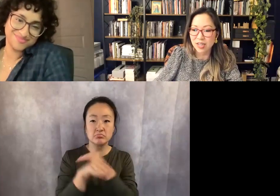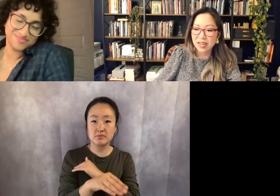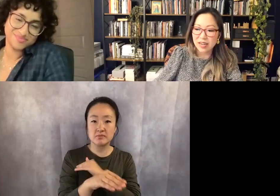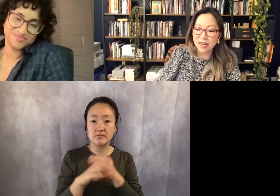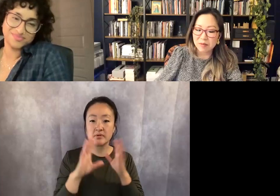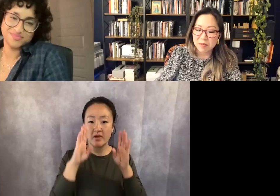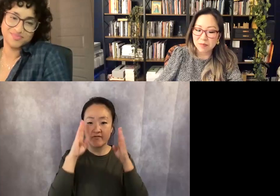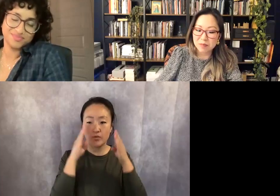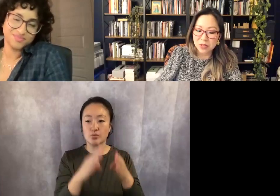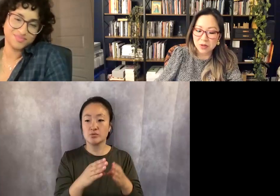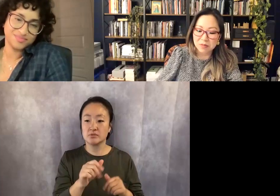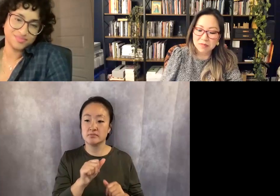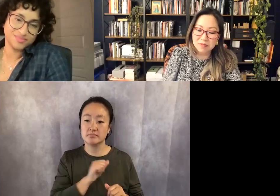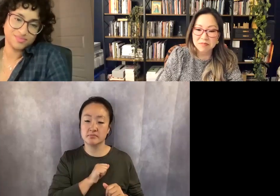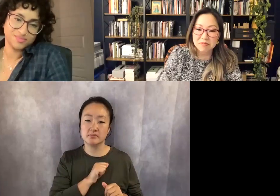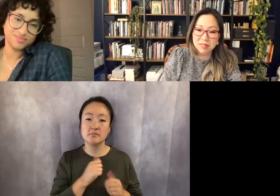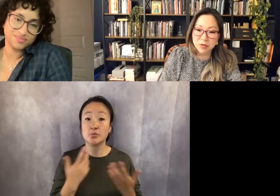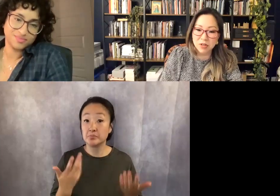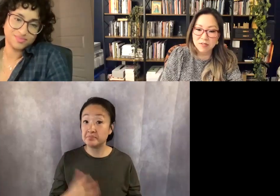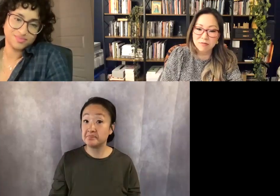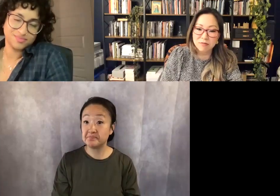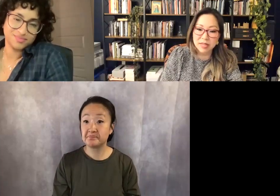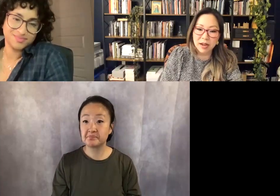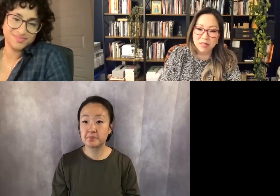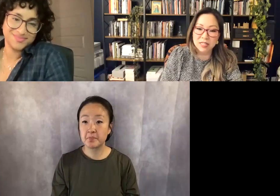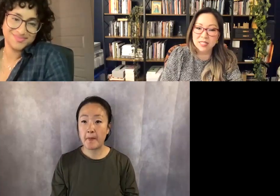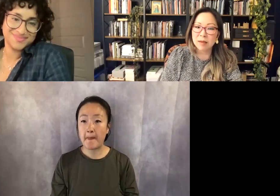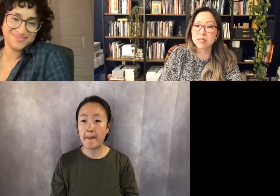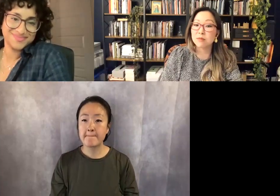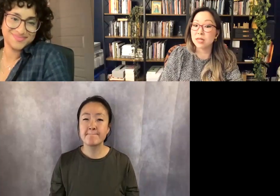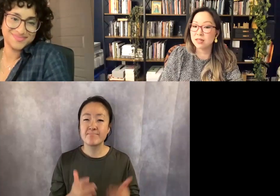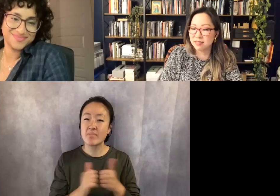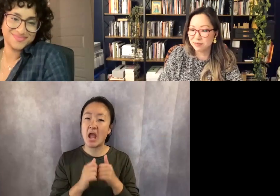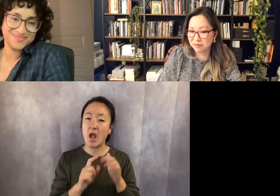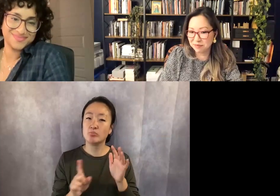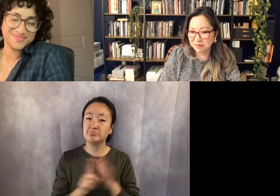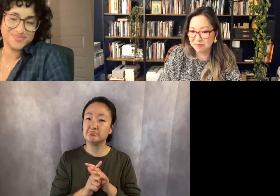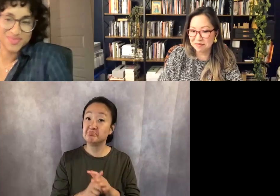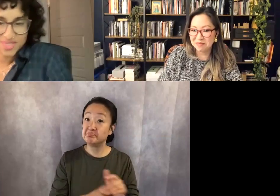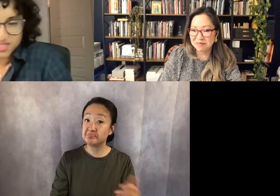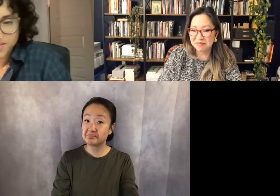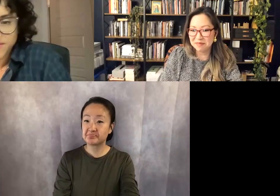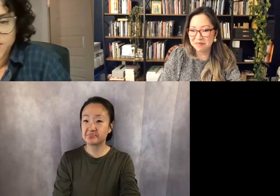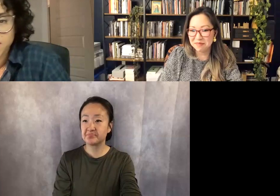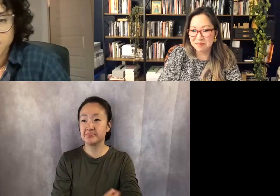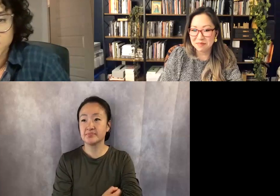So sort of how this came to be.